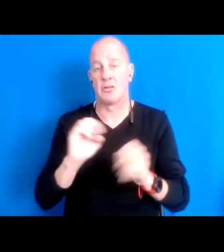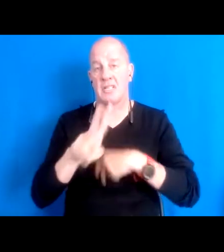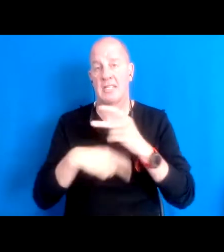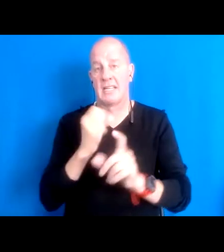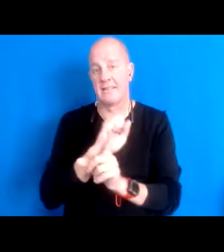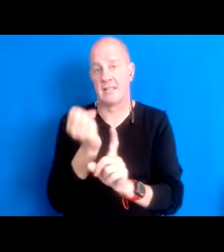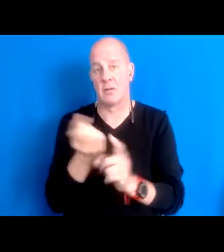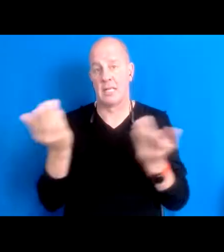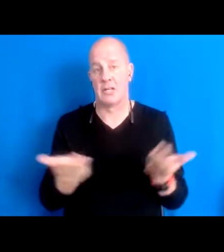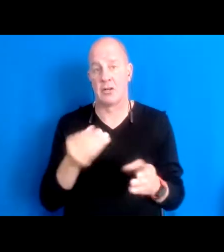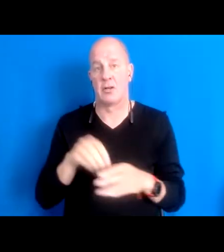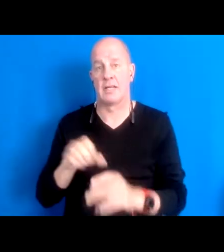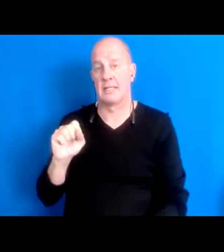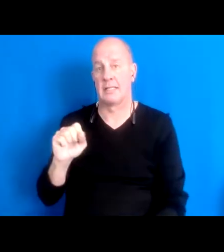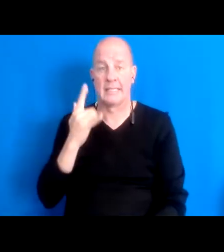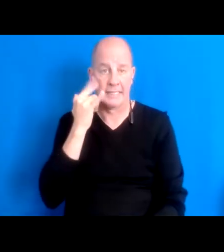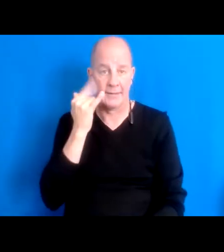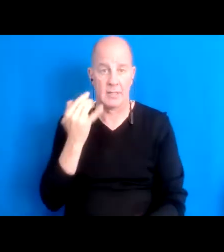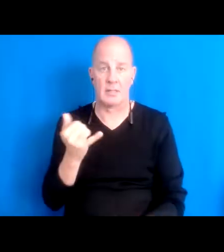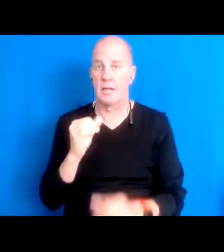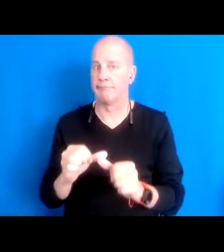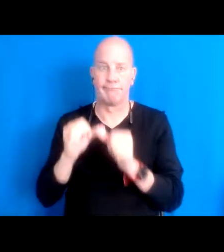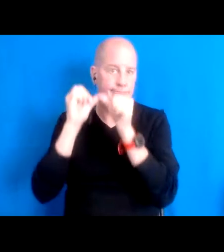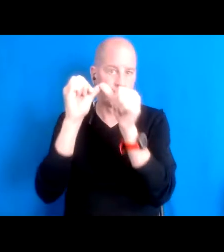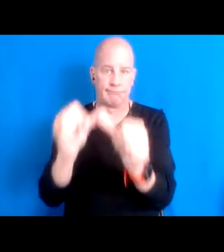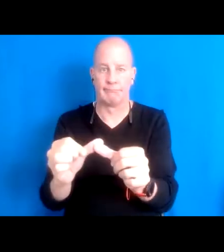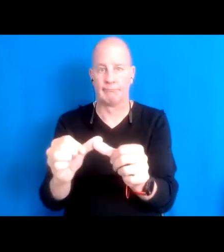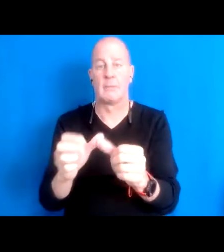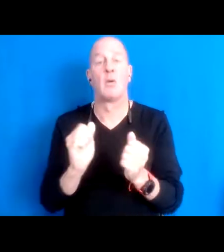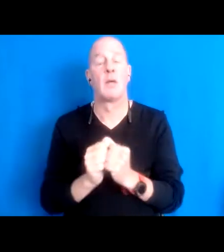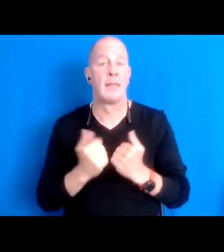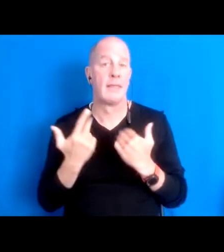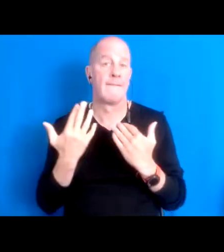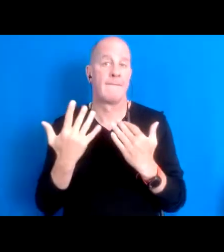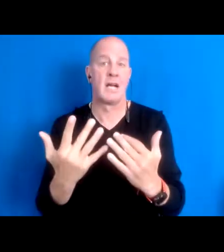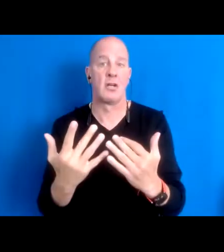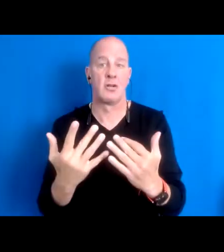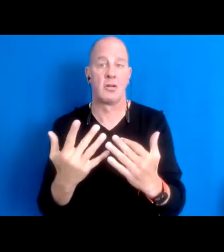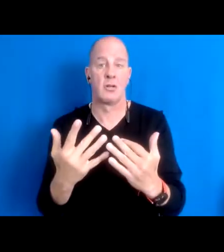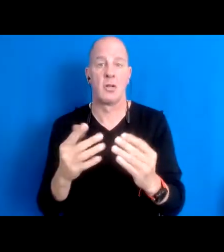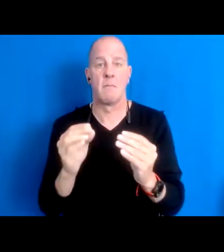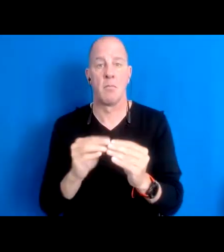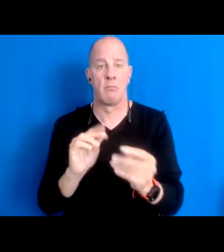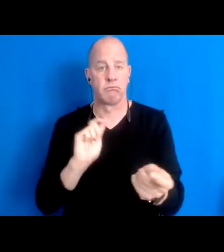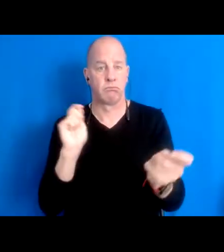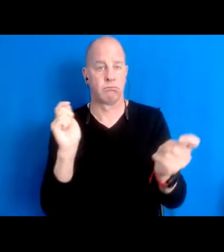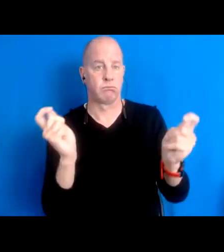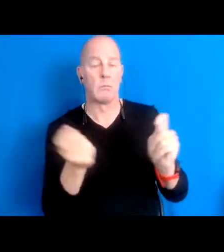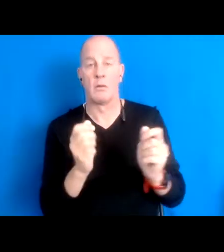Now this is just a continuation of that. 15:47:59 And with these fires is just an evolution of that emergency.